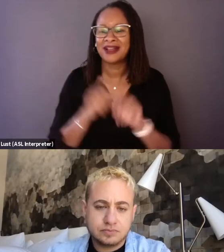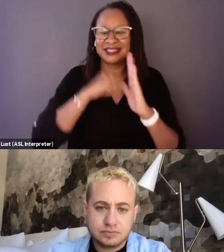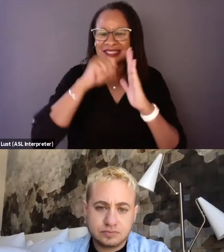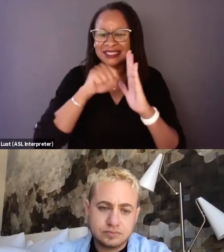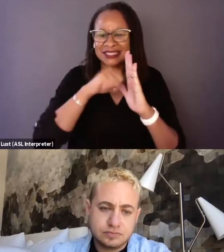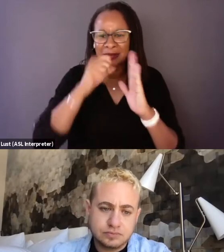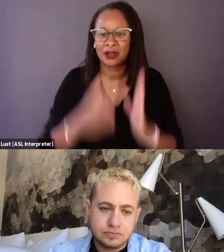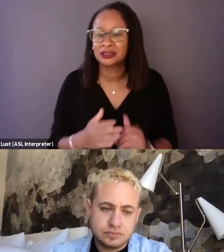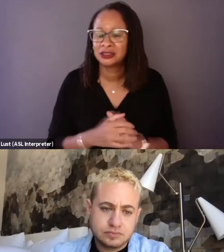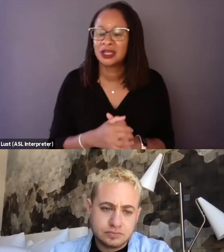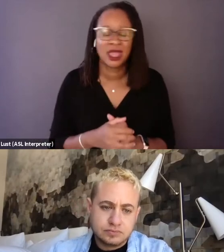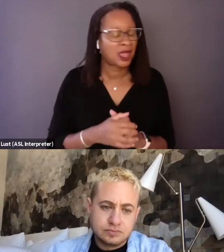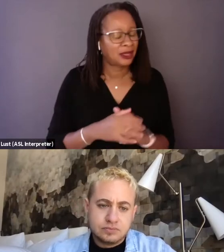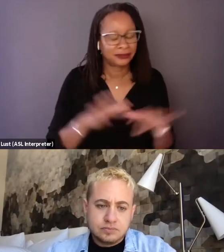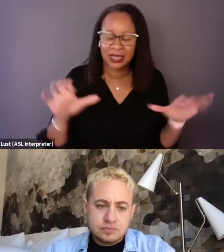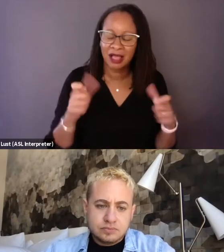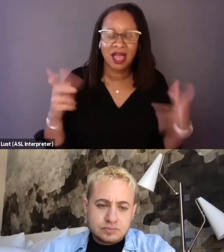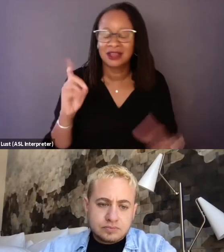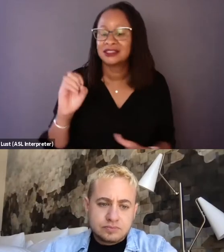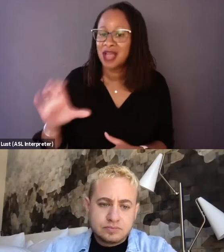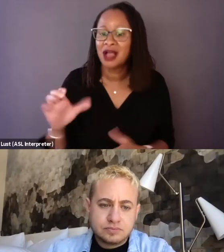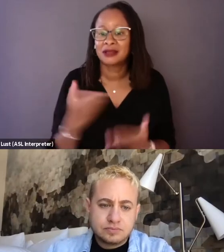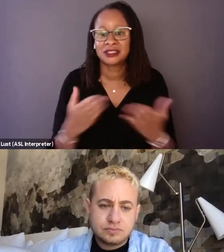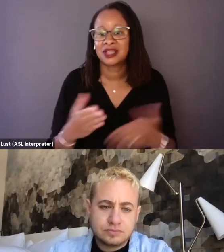shooting lots of documentary stuff with staff at Discovery Channel in my 20s.